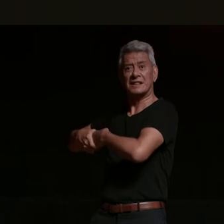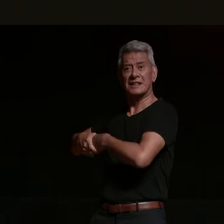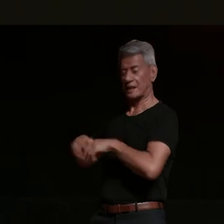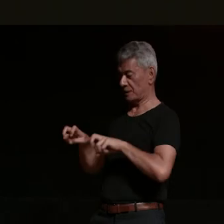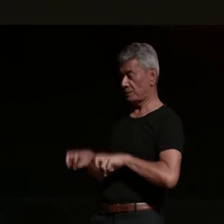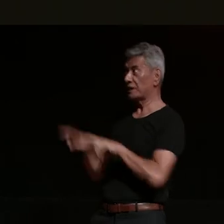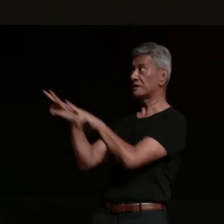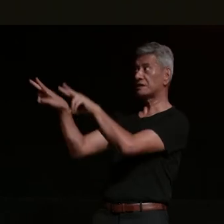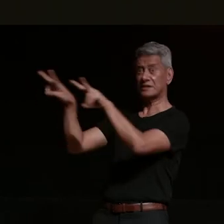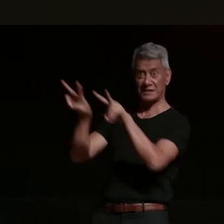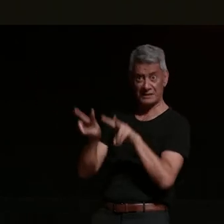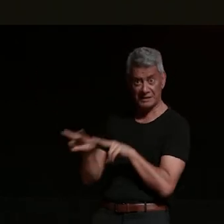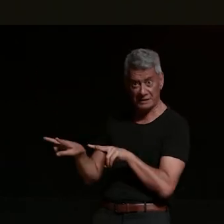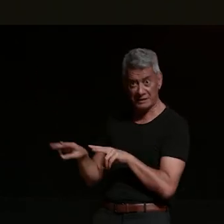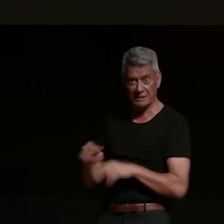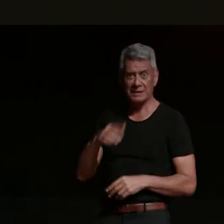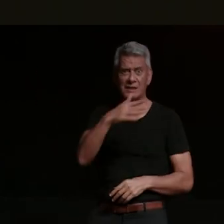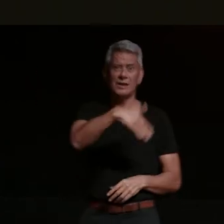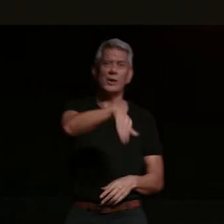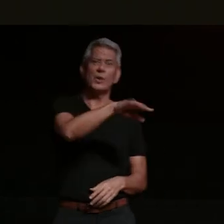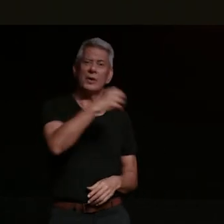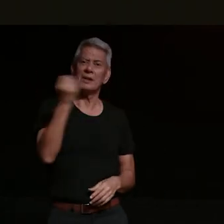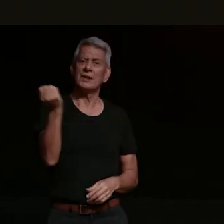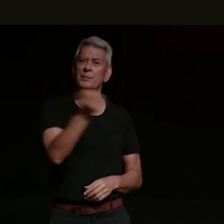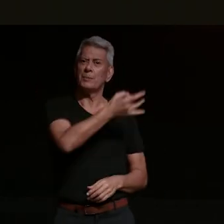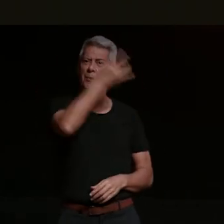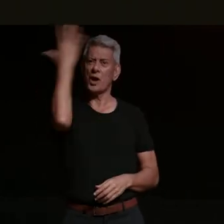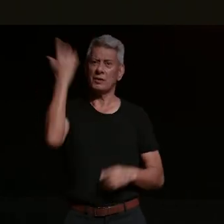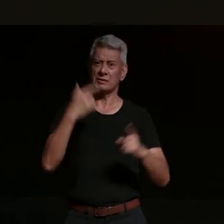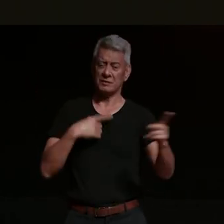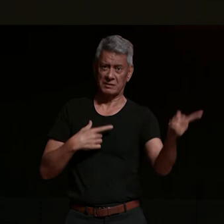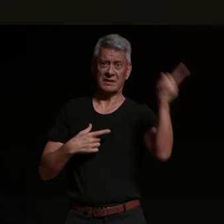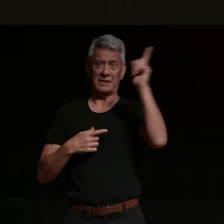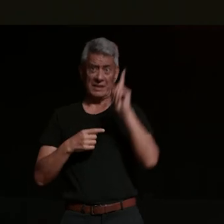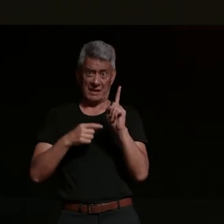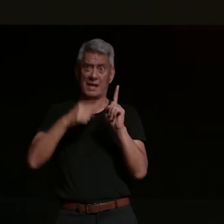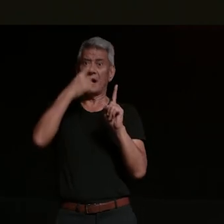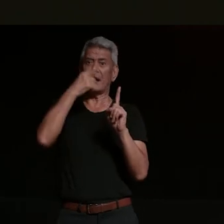i want to be the bedazzled bronze hitting your cheekbones just so that i can capture